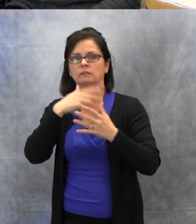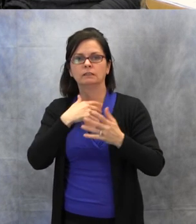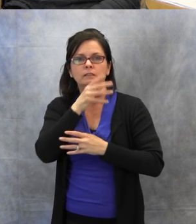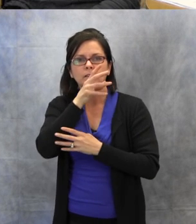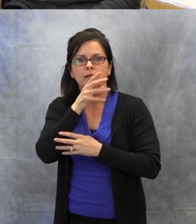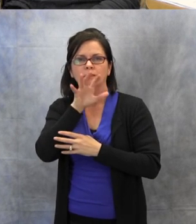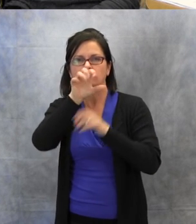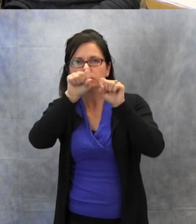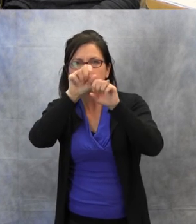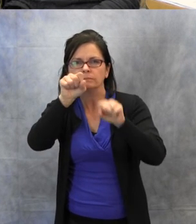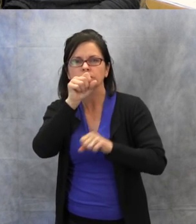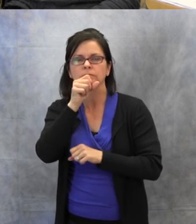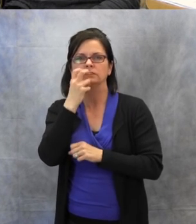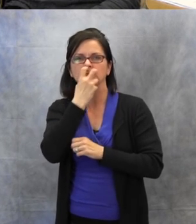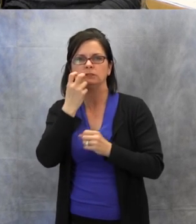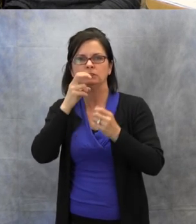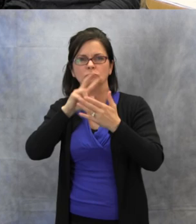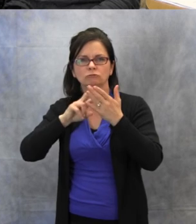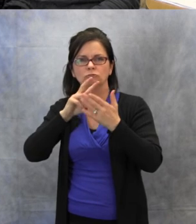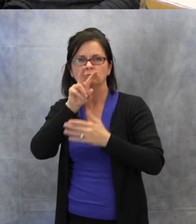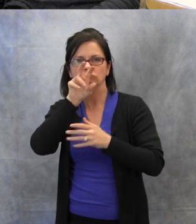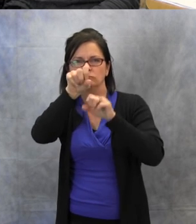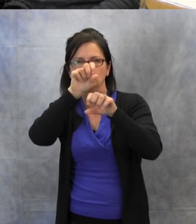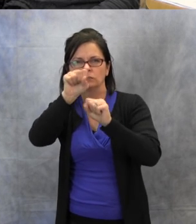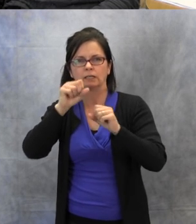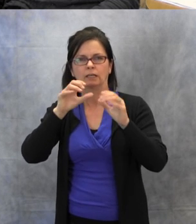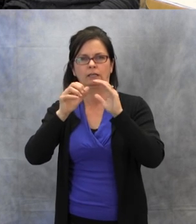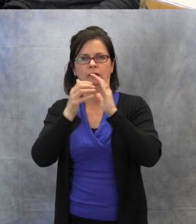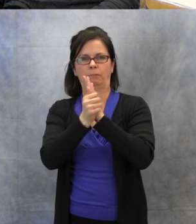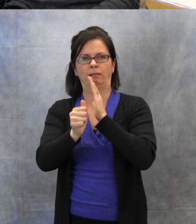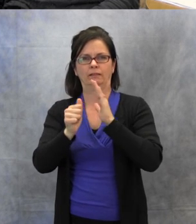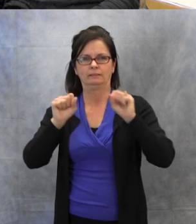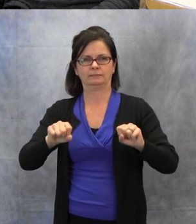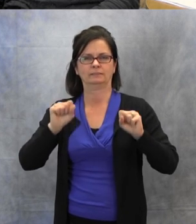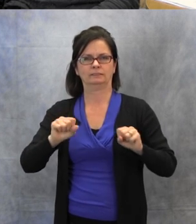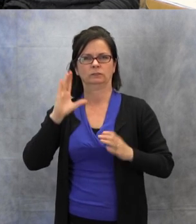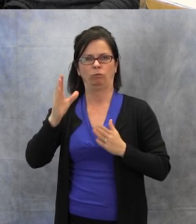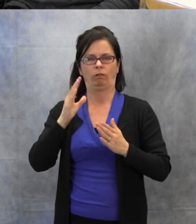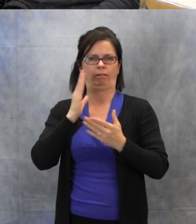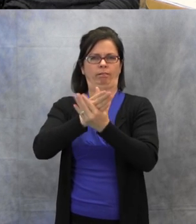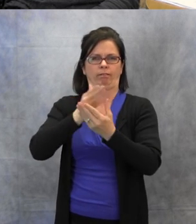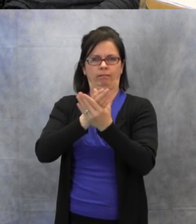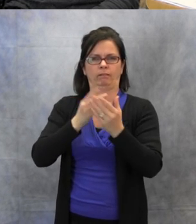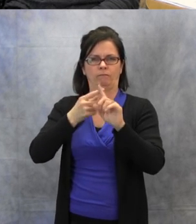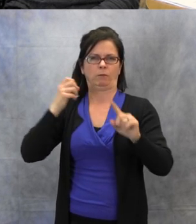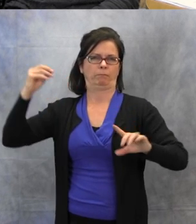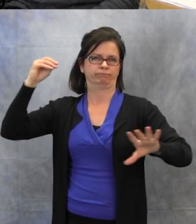So to be aware of those things.